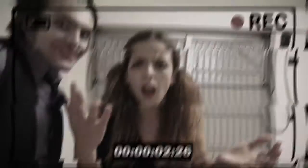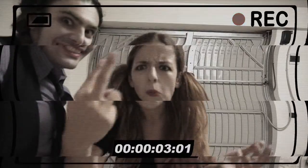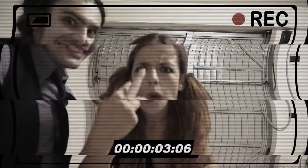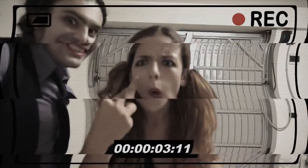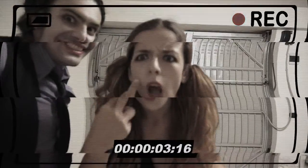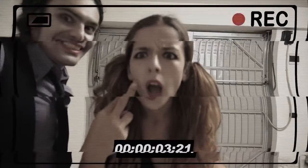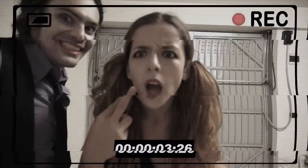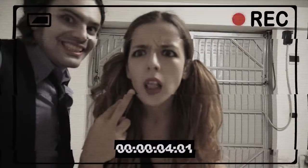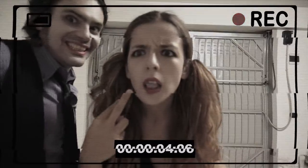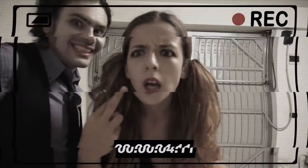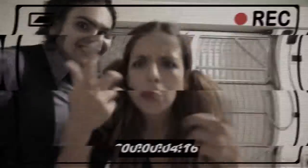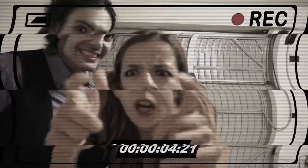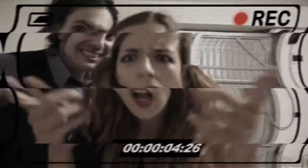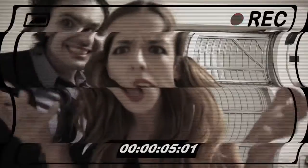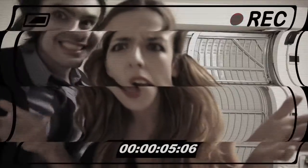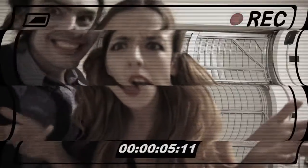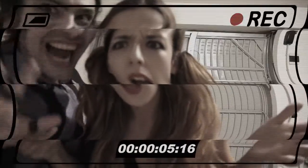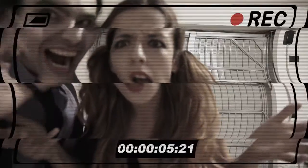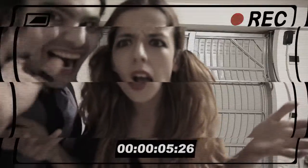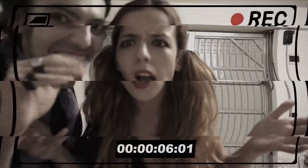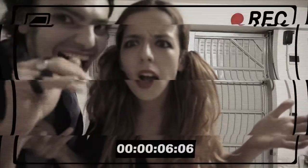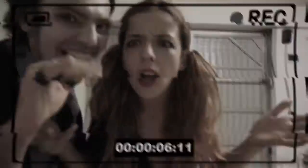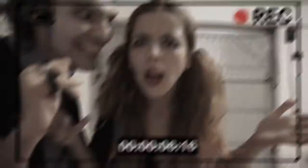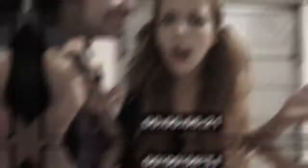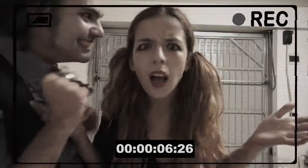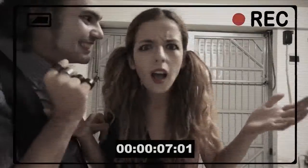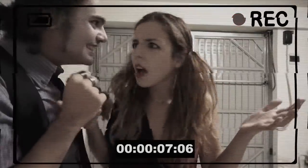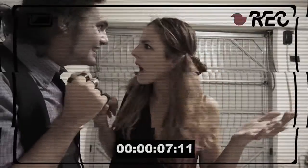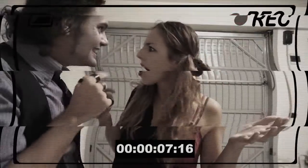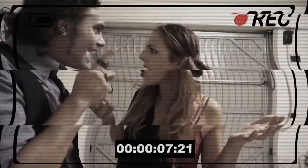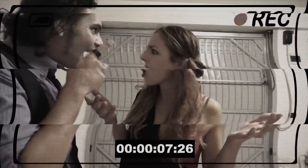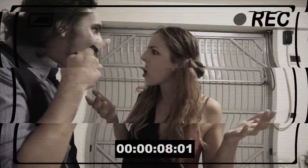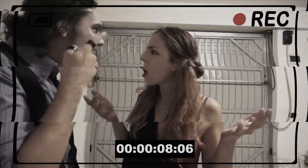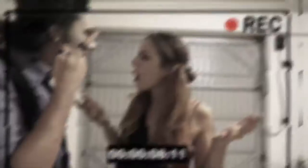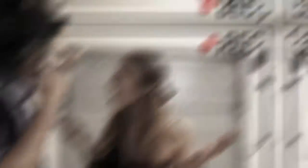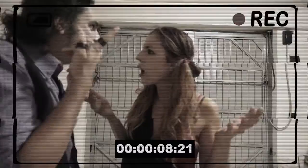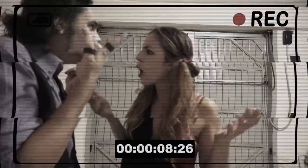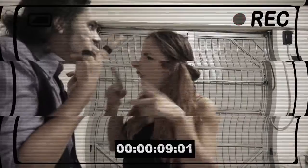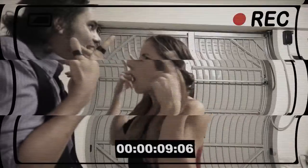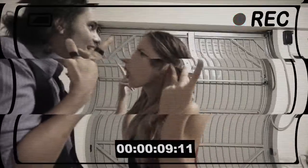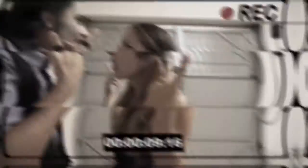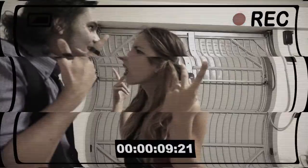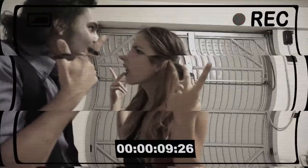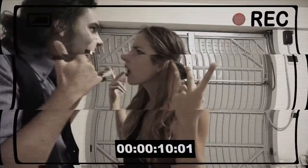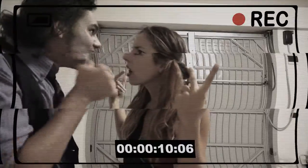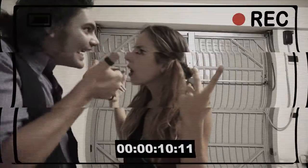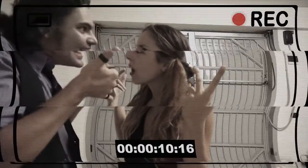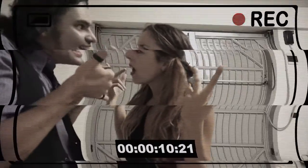you watch? .... Why? hello .... it is Halloween. Halloween? Yes.